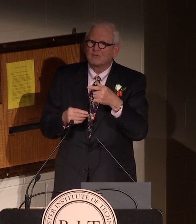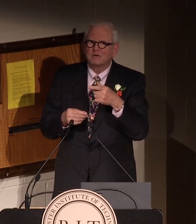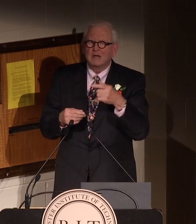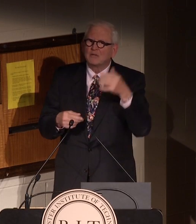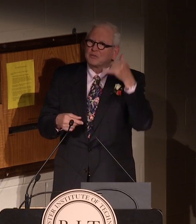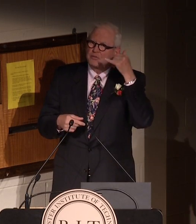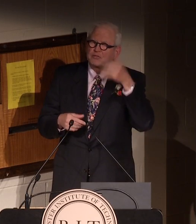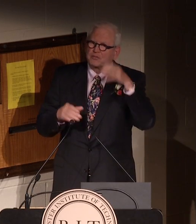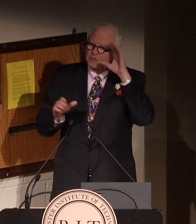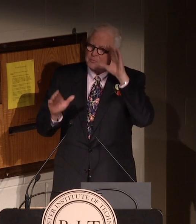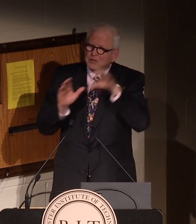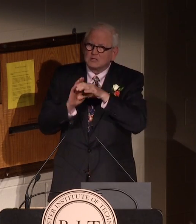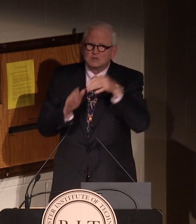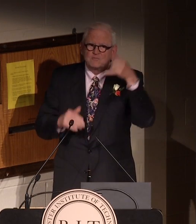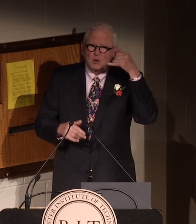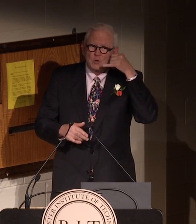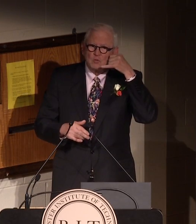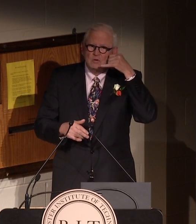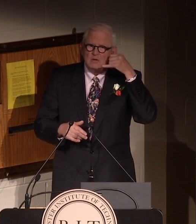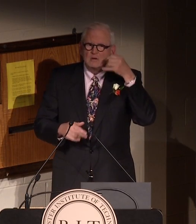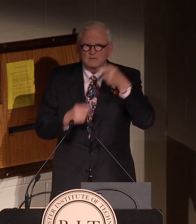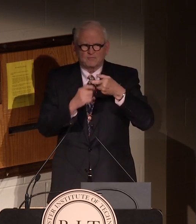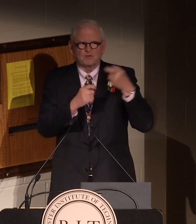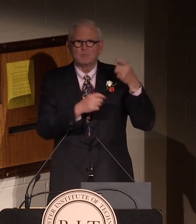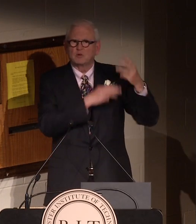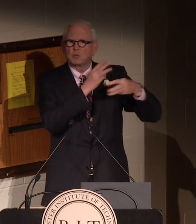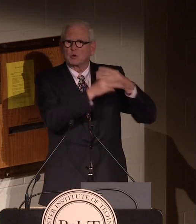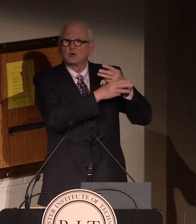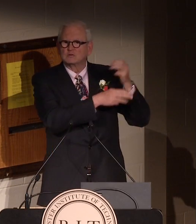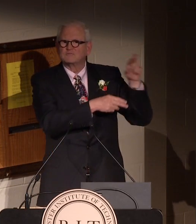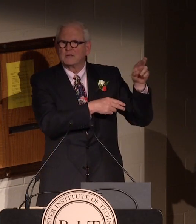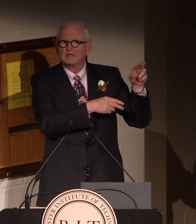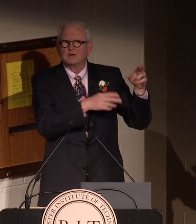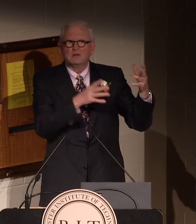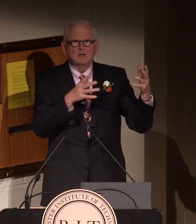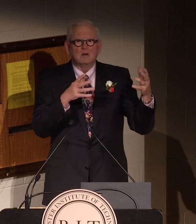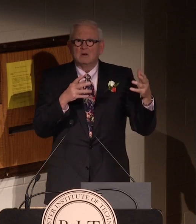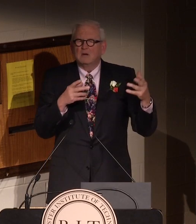He heard me talk about the picture phone that I had seen at